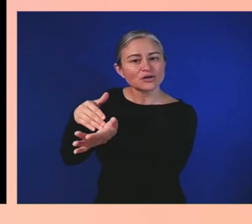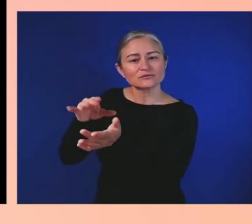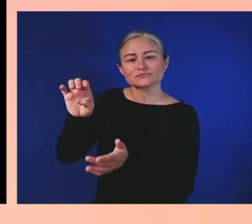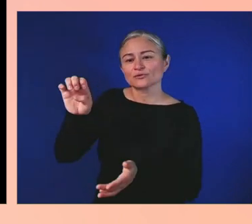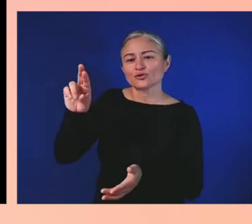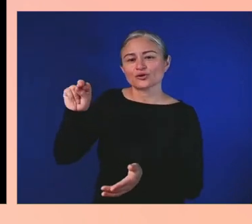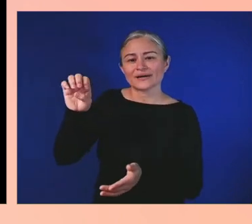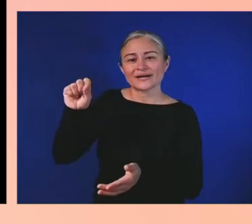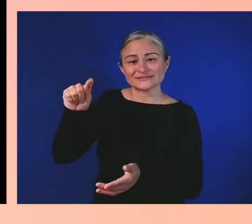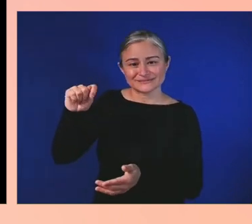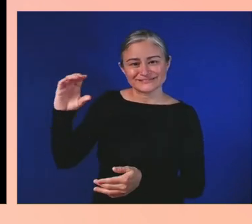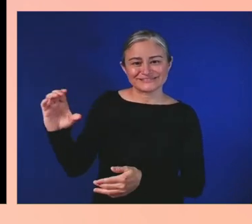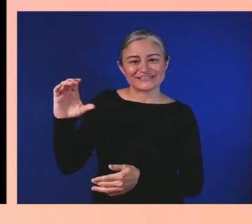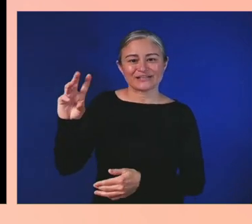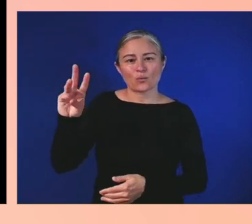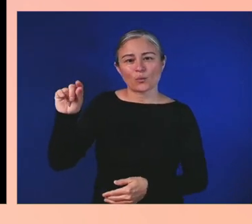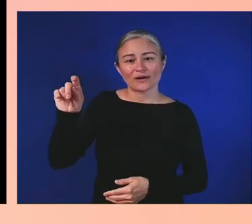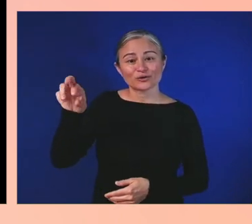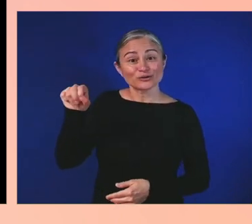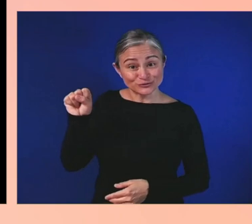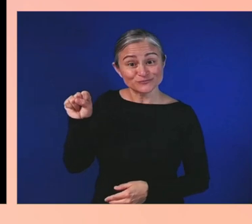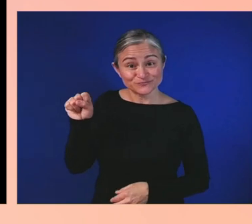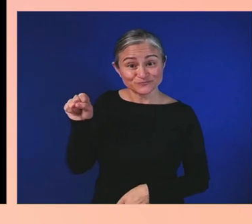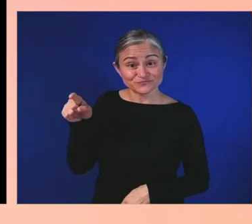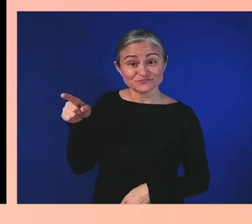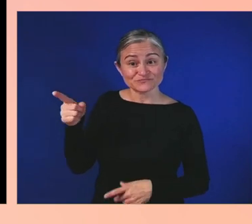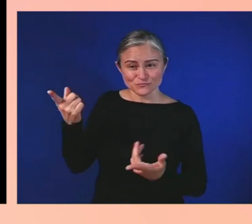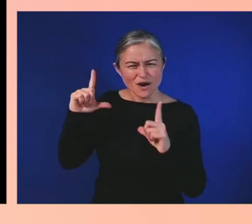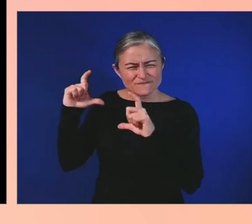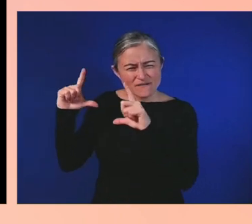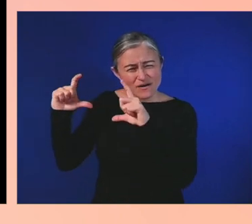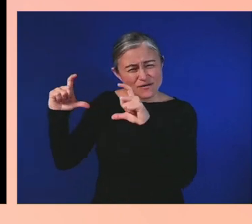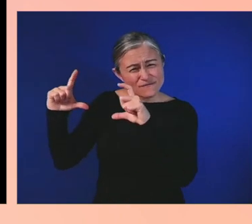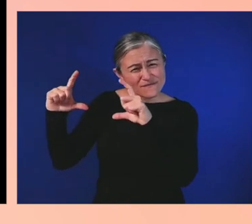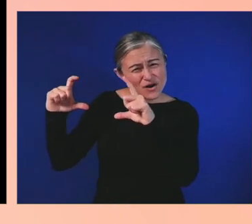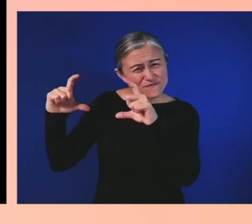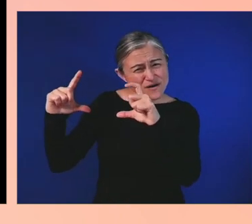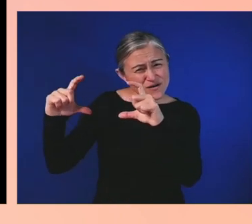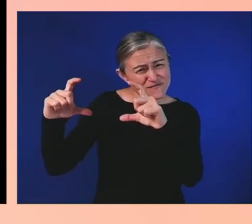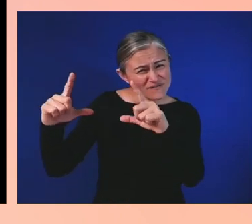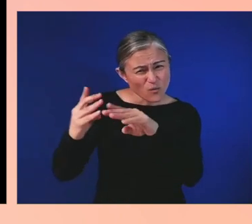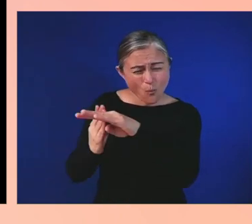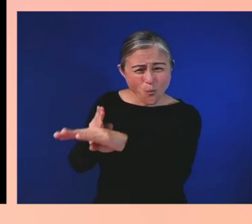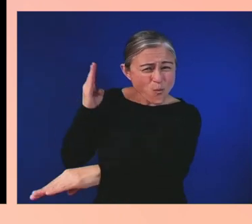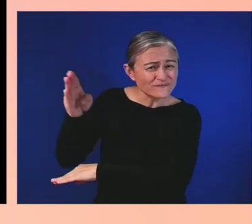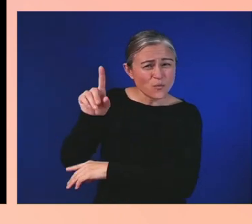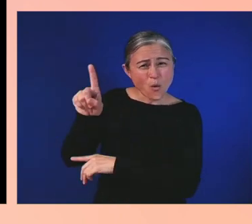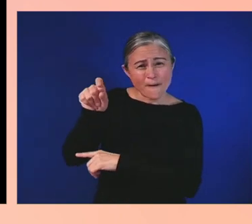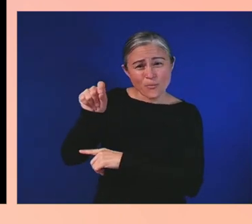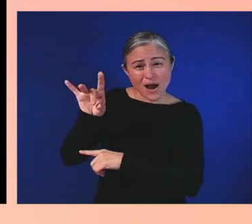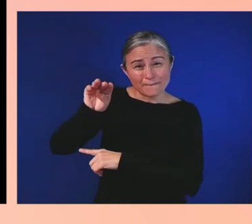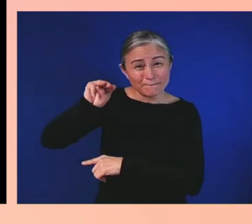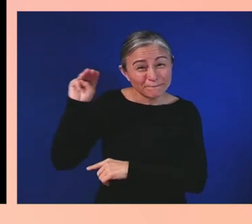that document our story, that tell through pictures, a history that spans over 60 years.